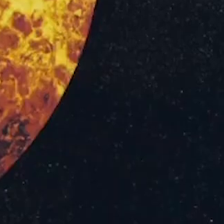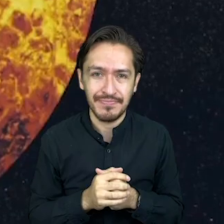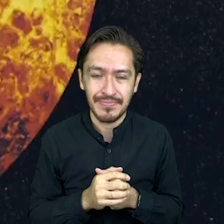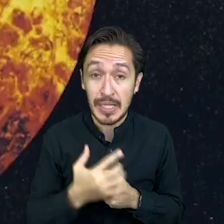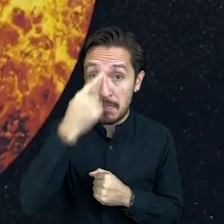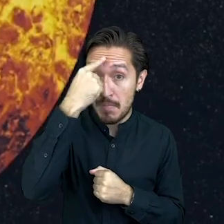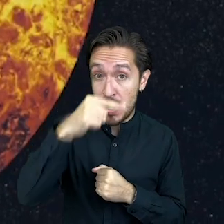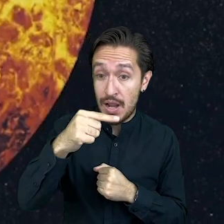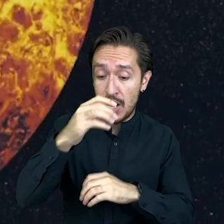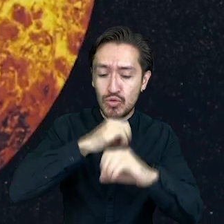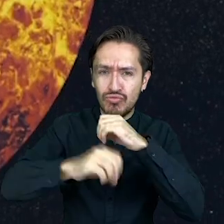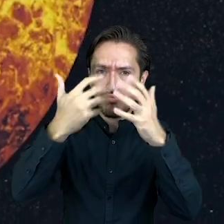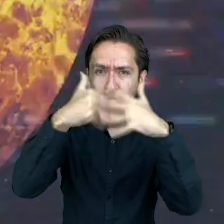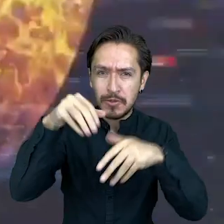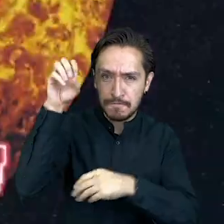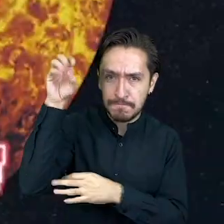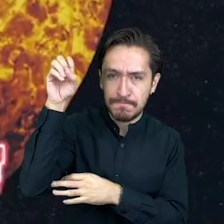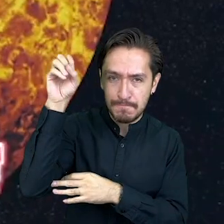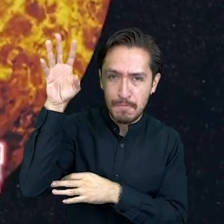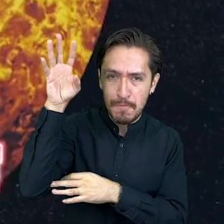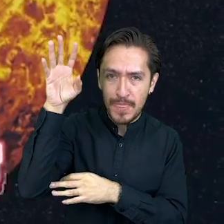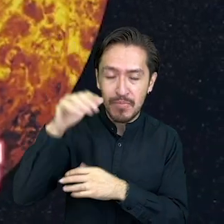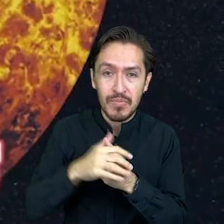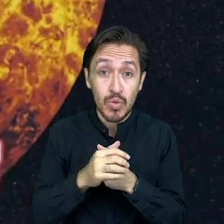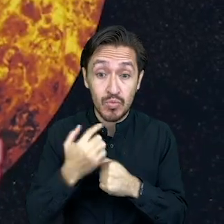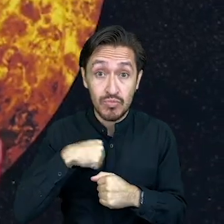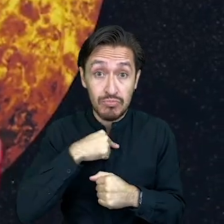For Live performances, we have already started to see it before